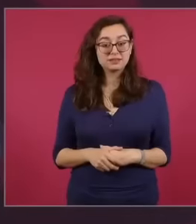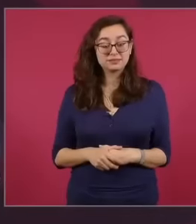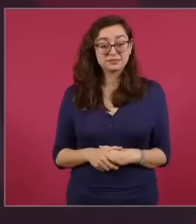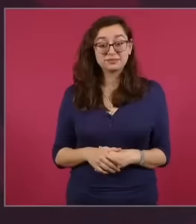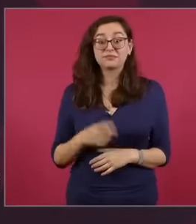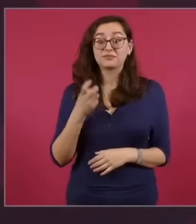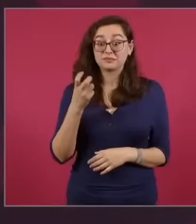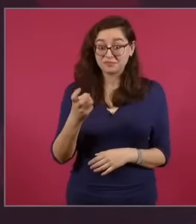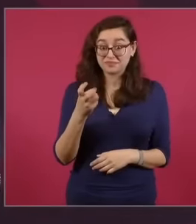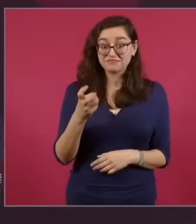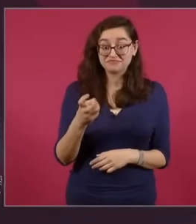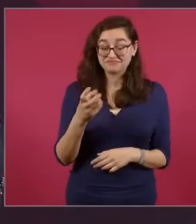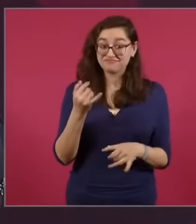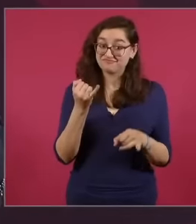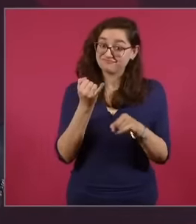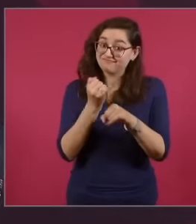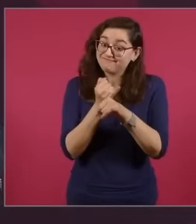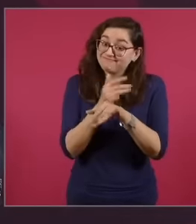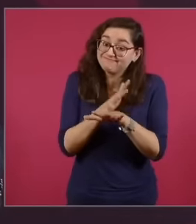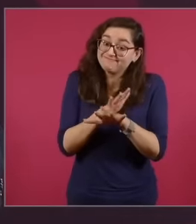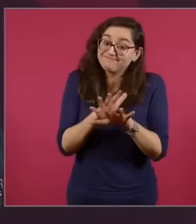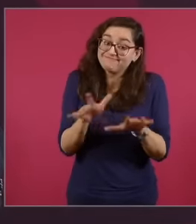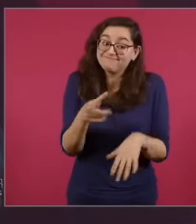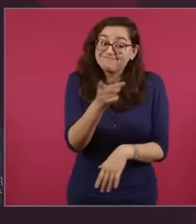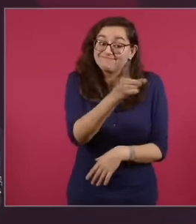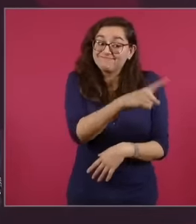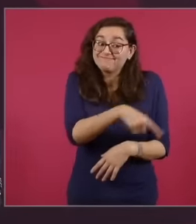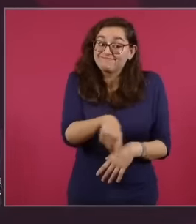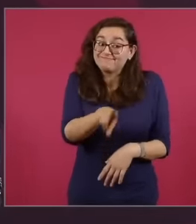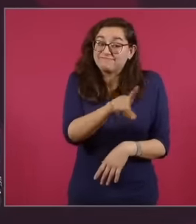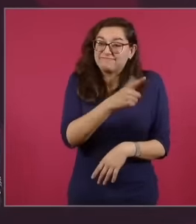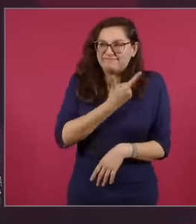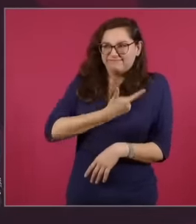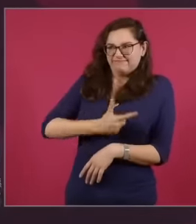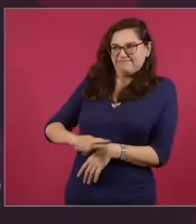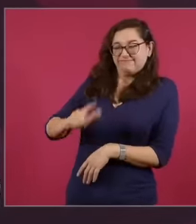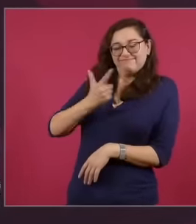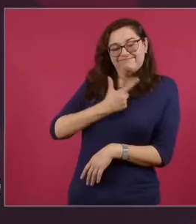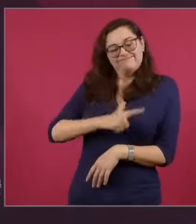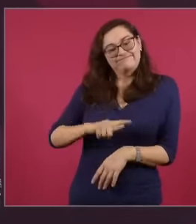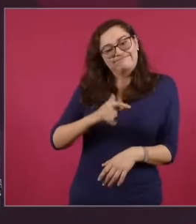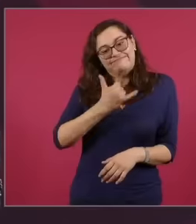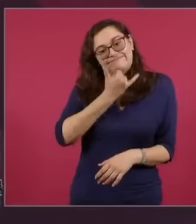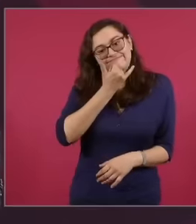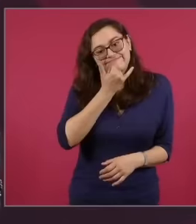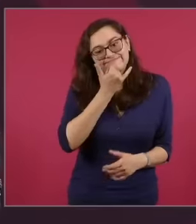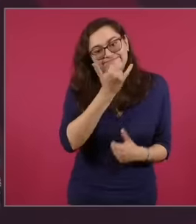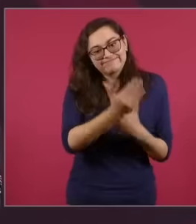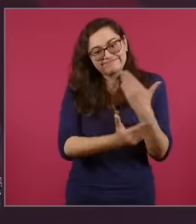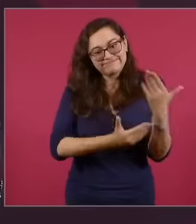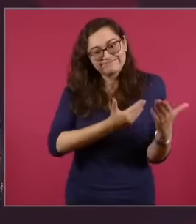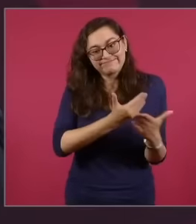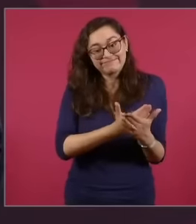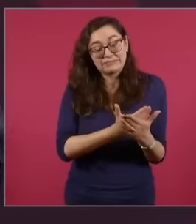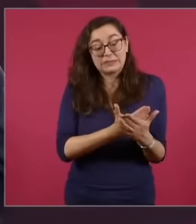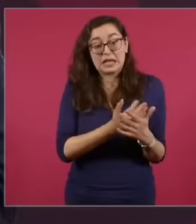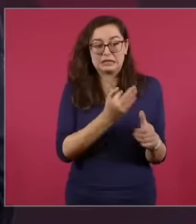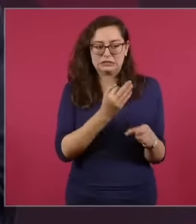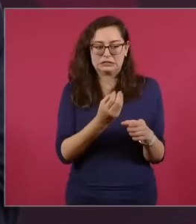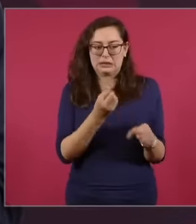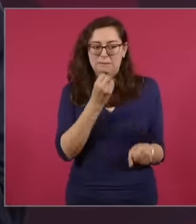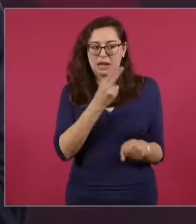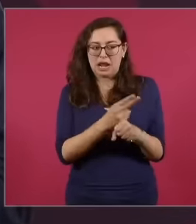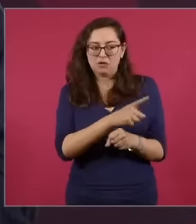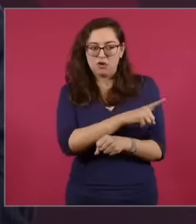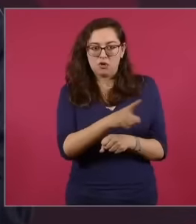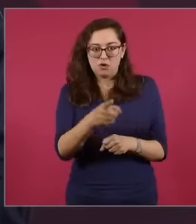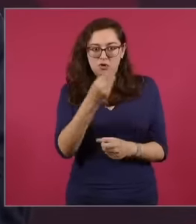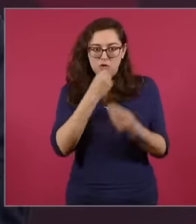you are not going to like I offer Excuse me because since they haven't had breakfast they are drinking coffee there